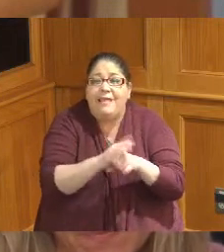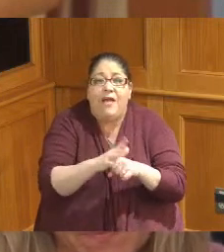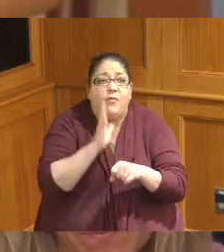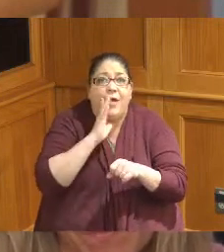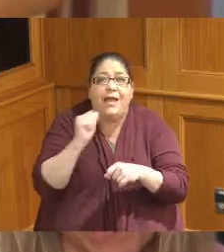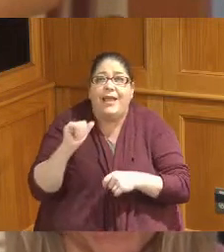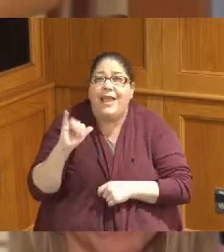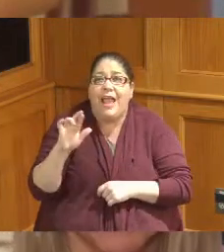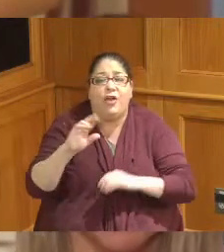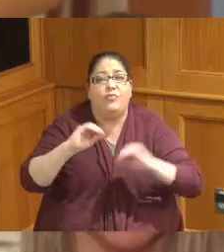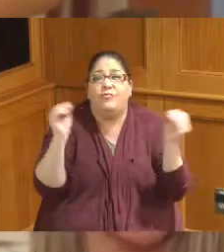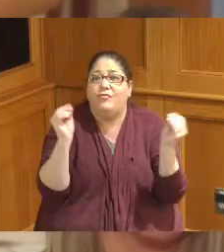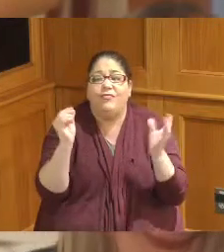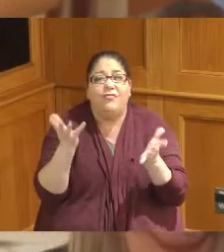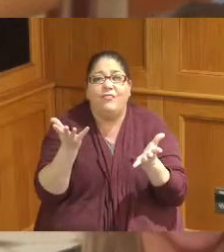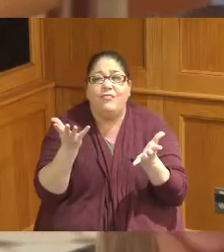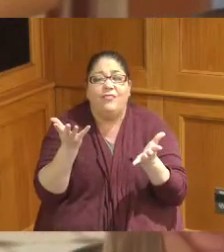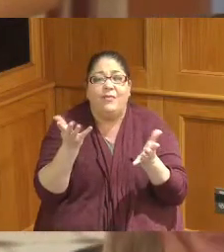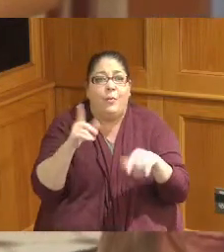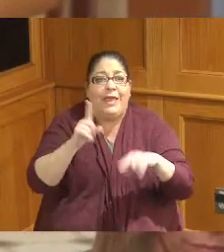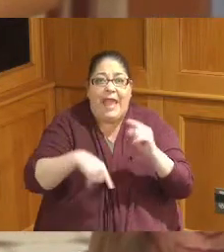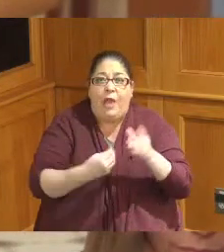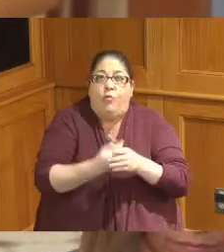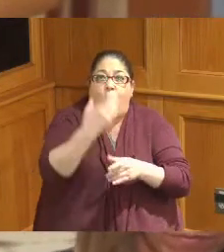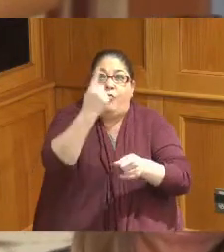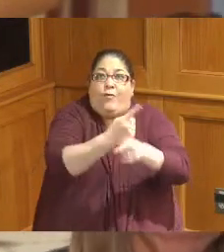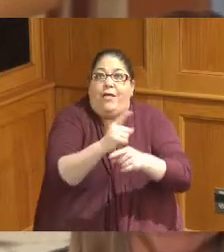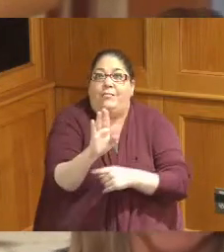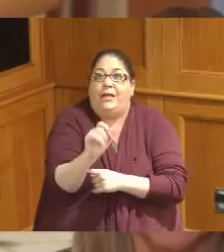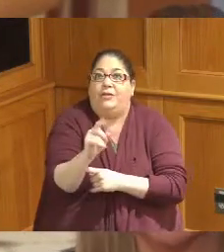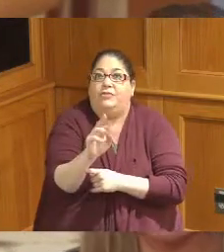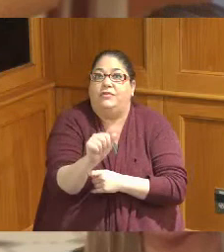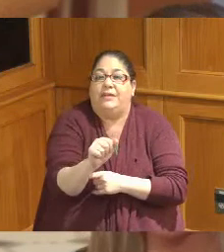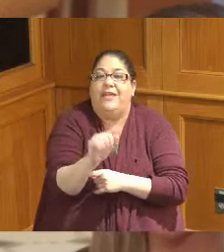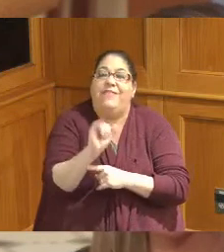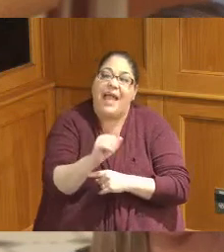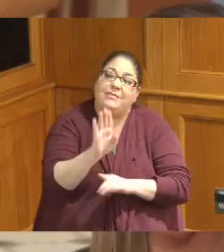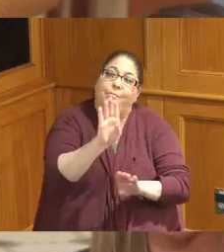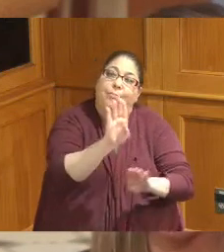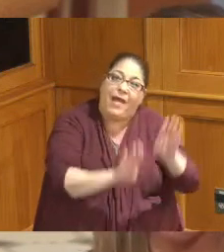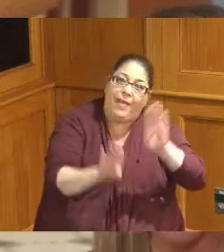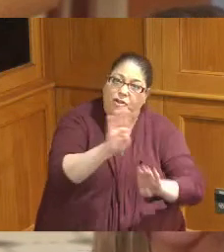have anaerobic bacteria growing so it's that's a biological thing we're culturing all this bacteria